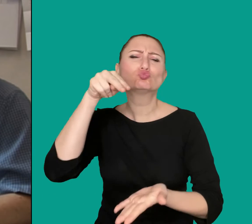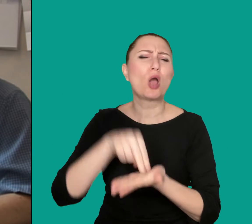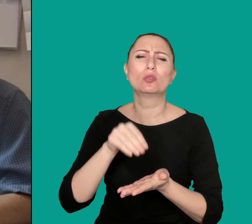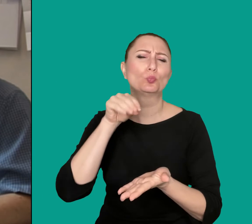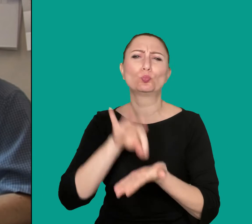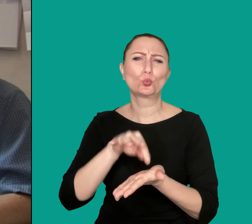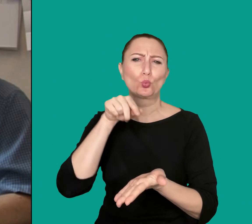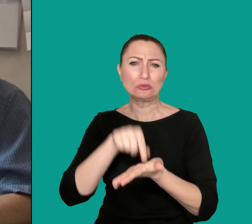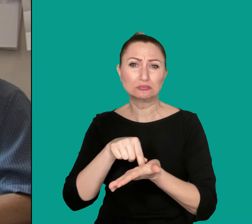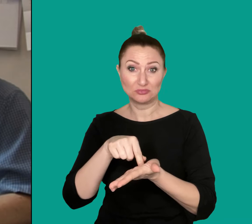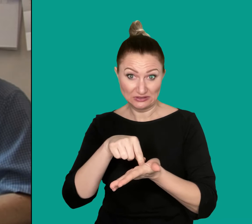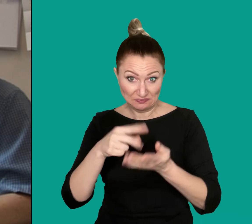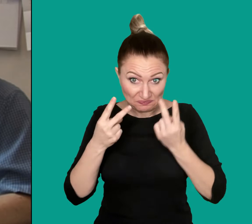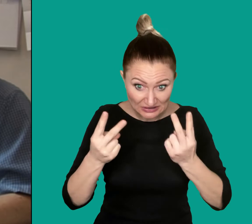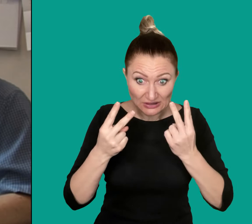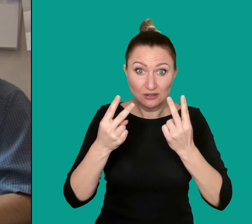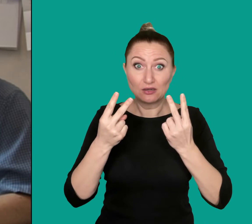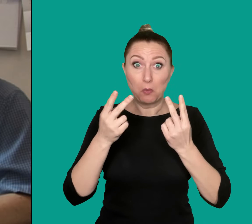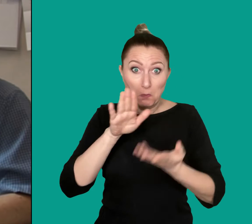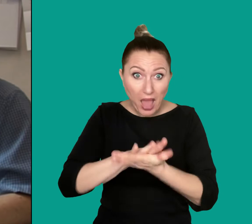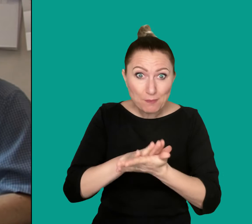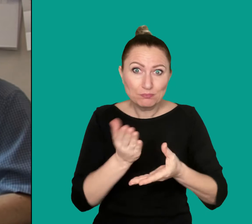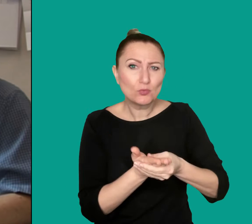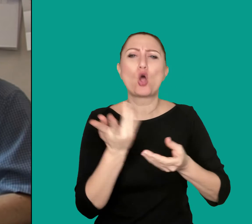or other standpoint